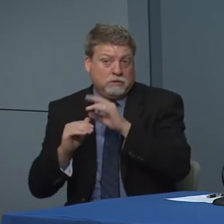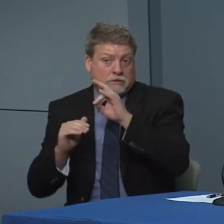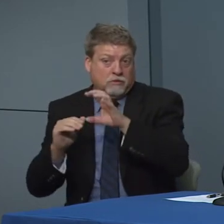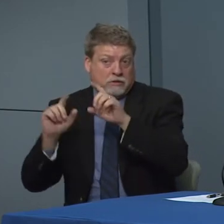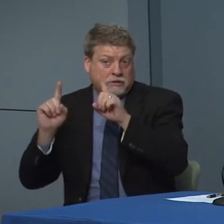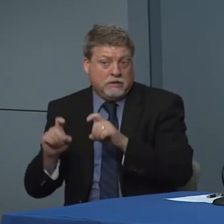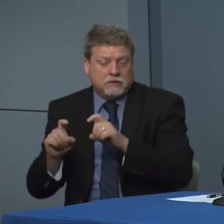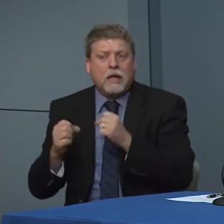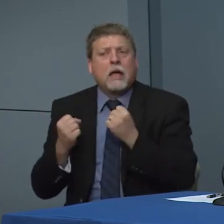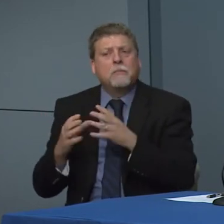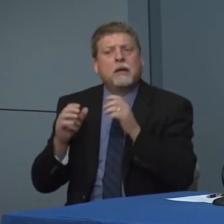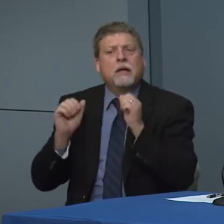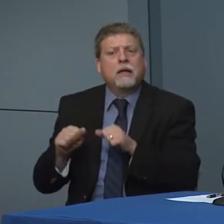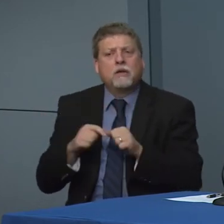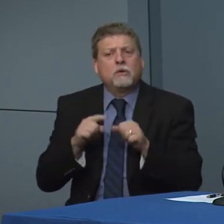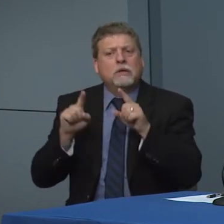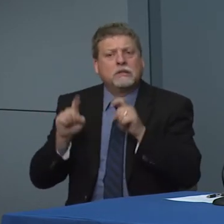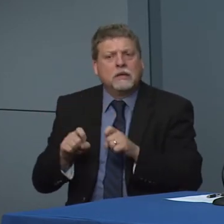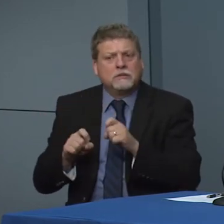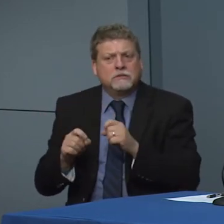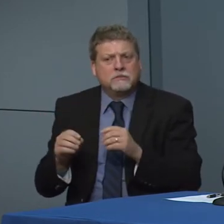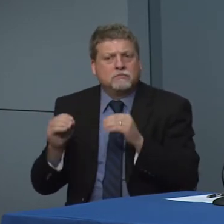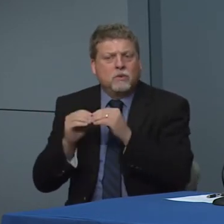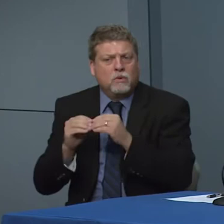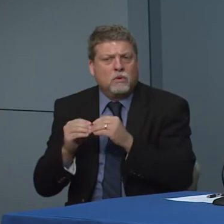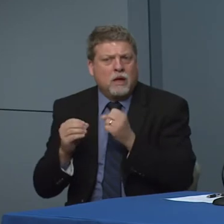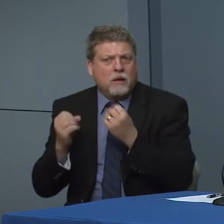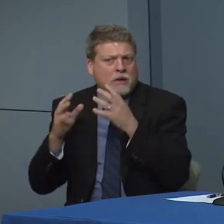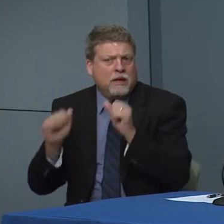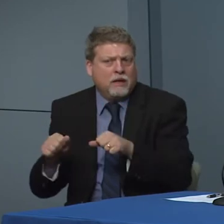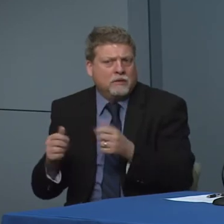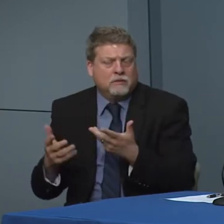How many can you do it day and why can't you do that many.